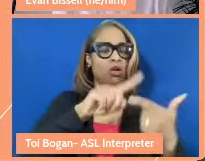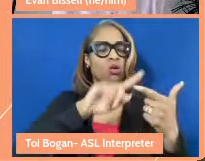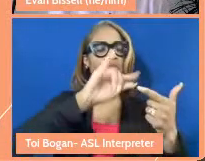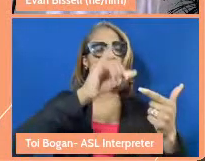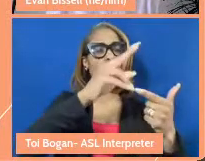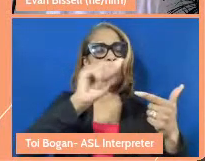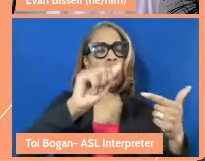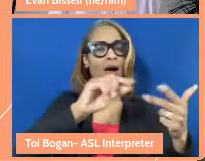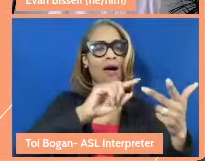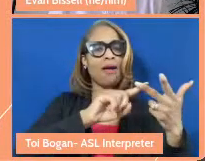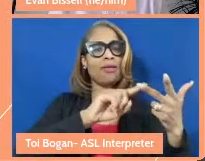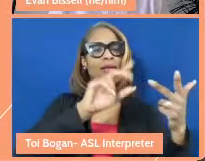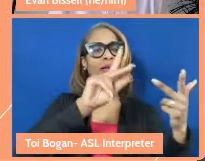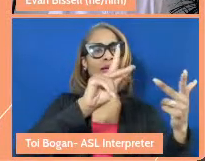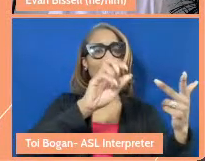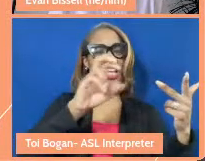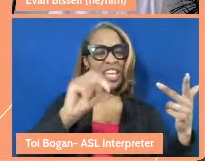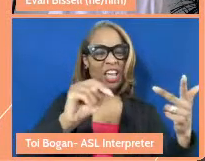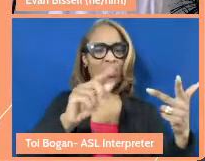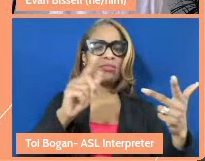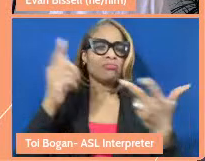wonderful wife, brought food over on a daily basis.